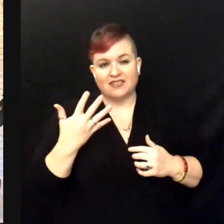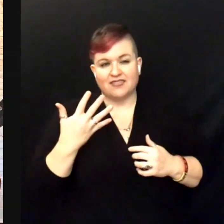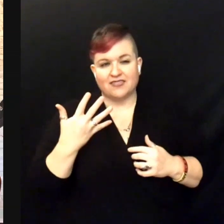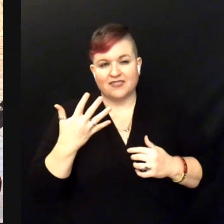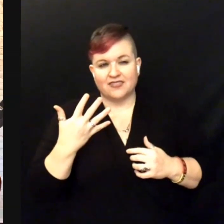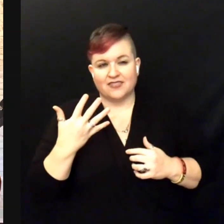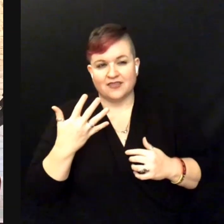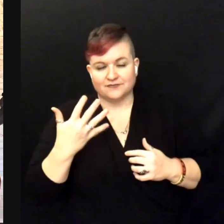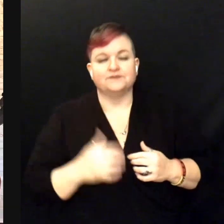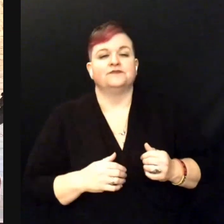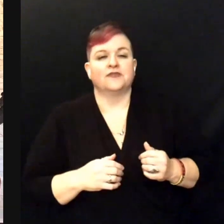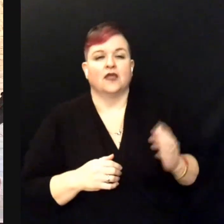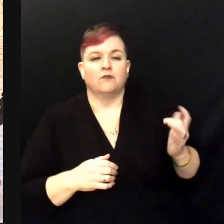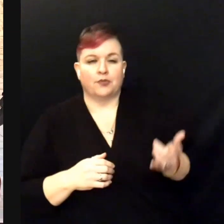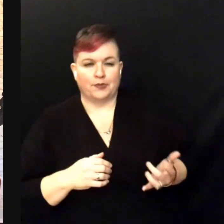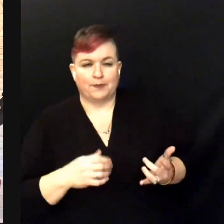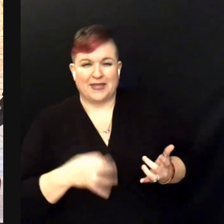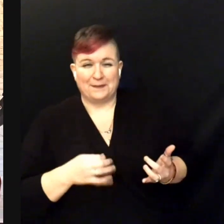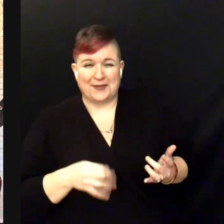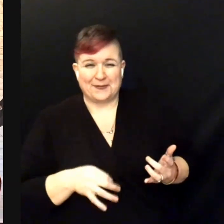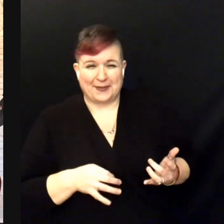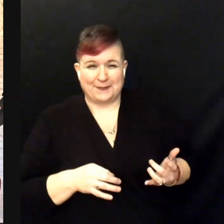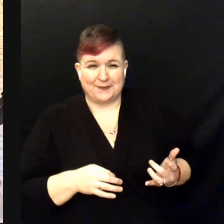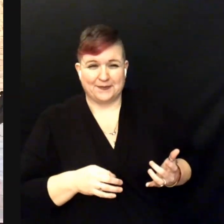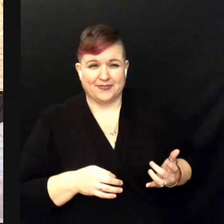And that is the note I'm singing.